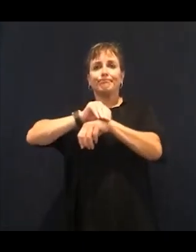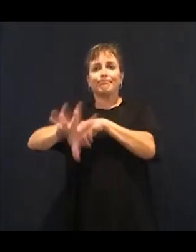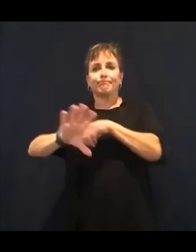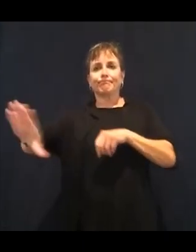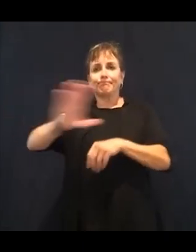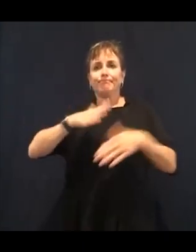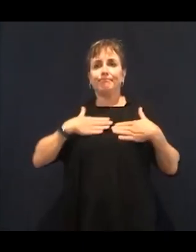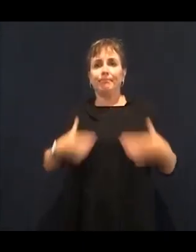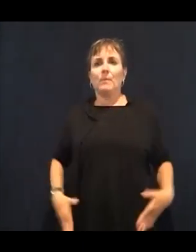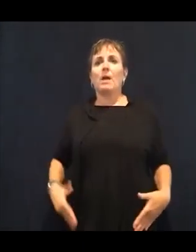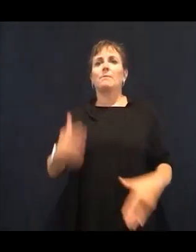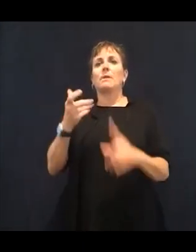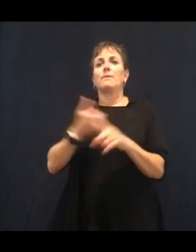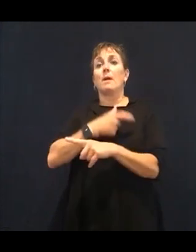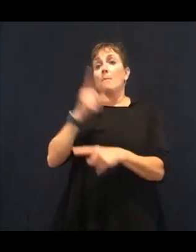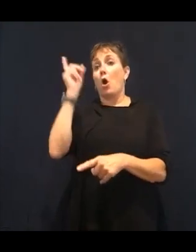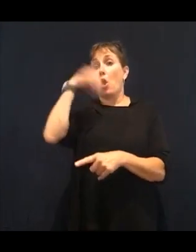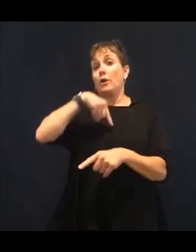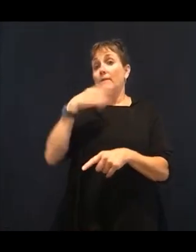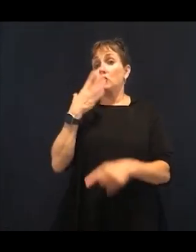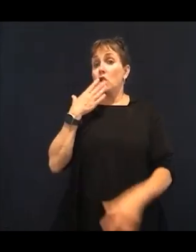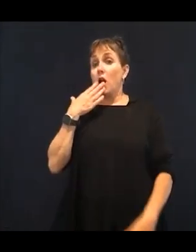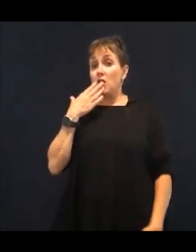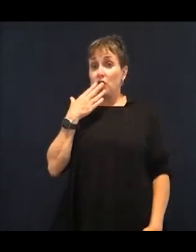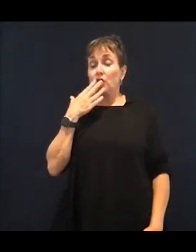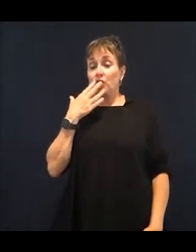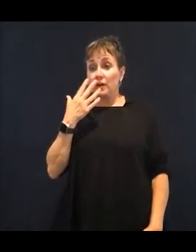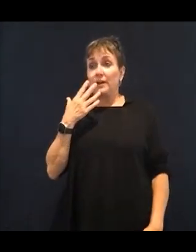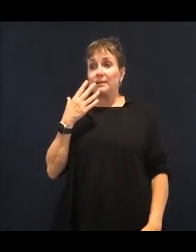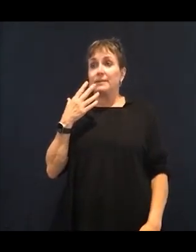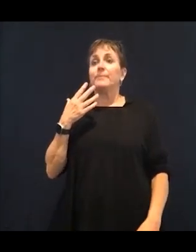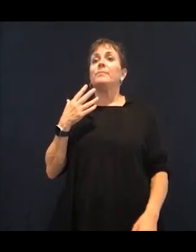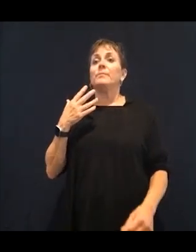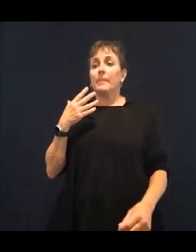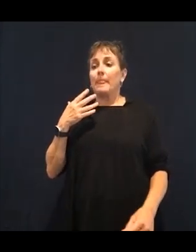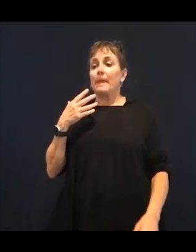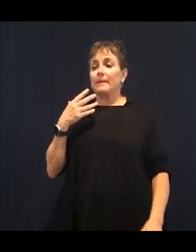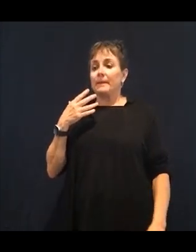of what is in your products. OK,